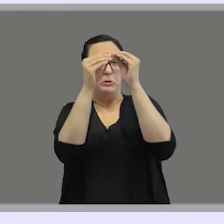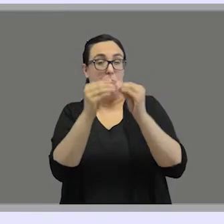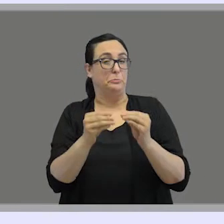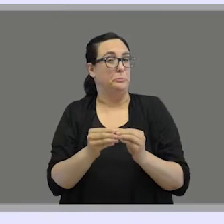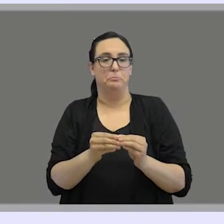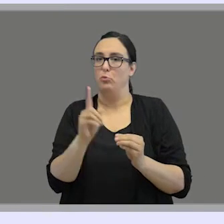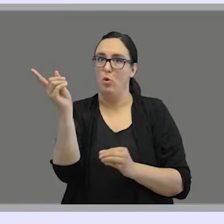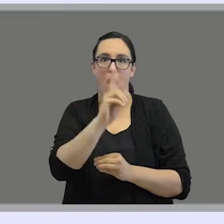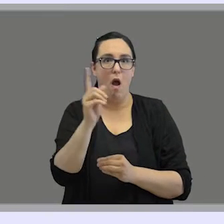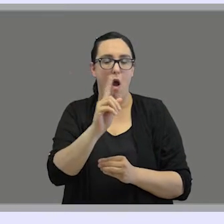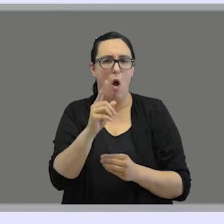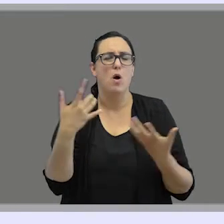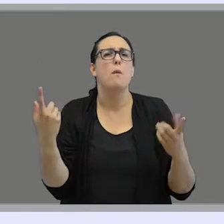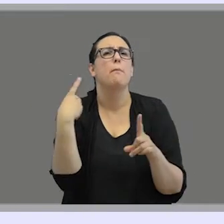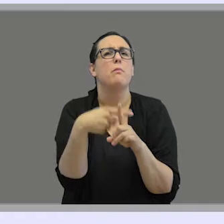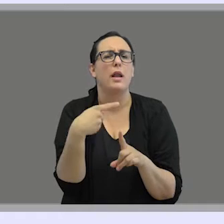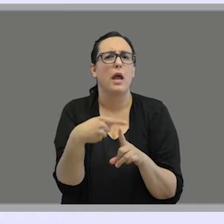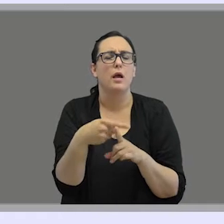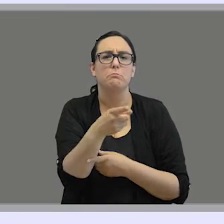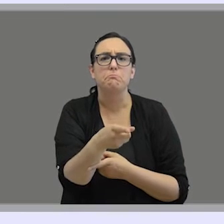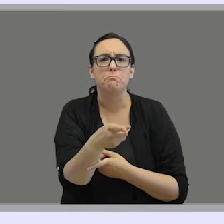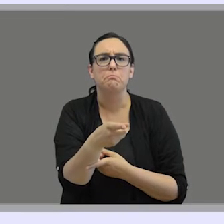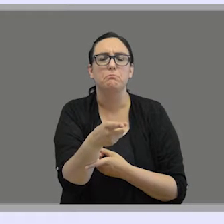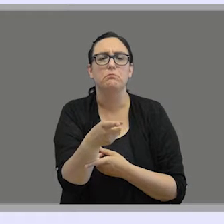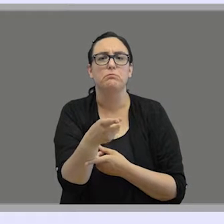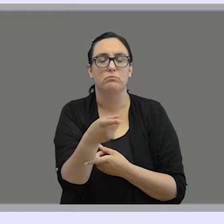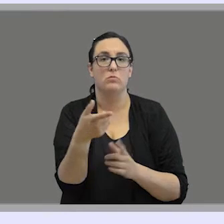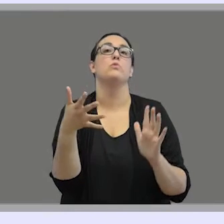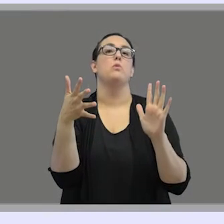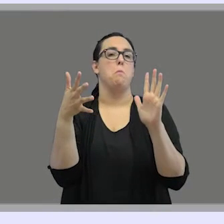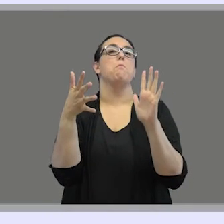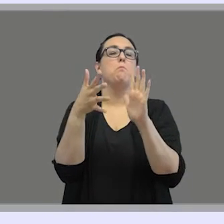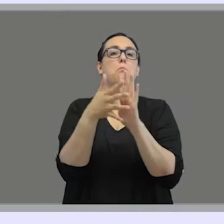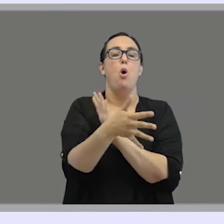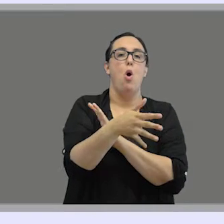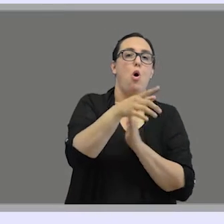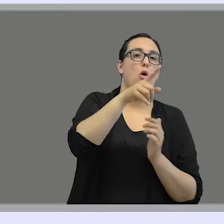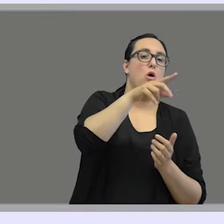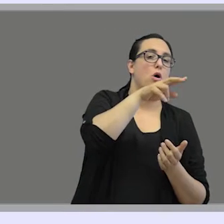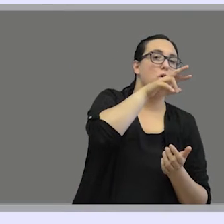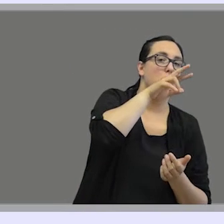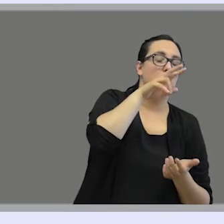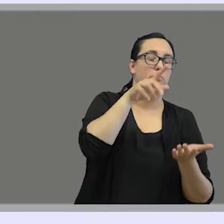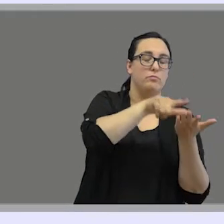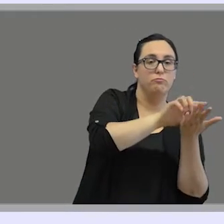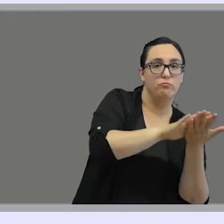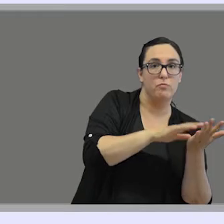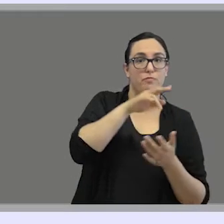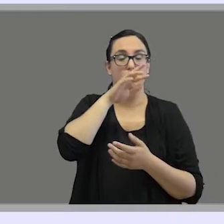for each spoken language. But the main reason for the number of sign languages and spoken languages